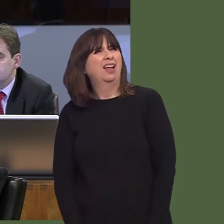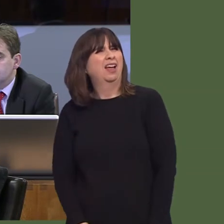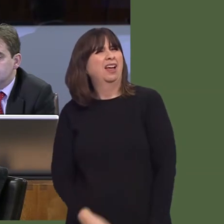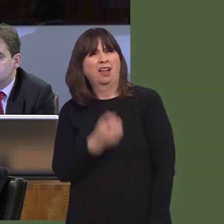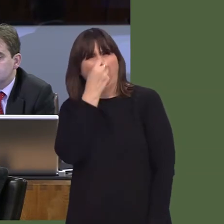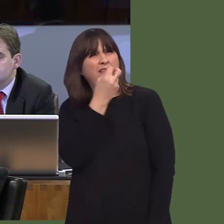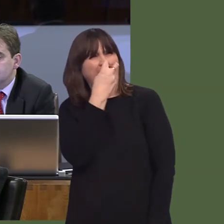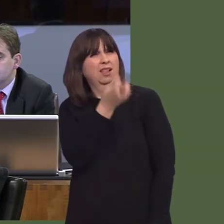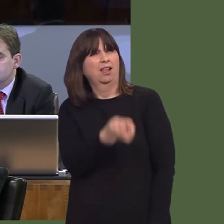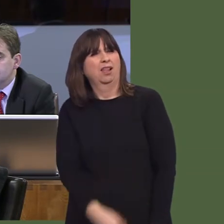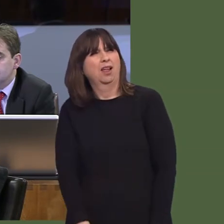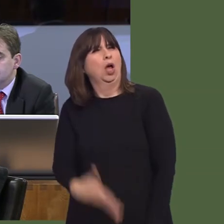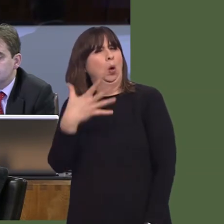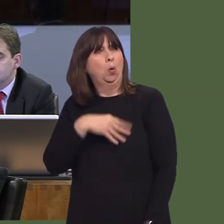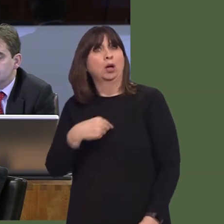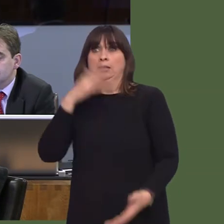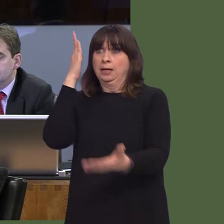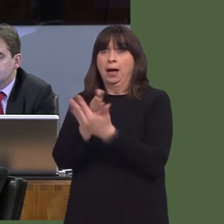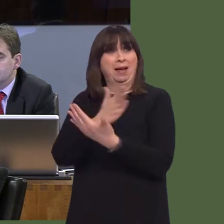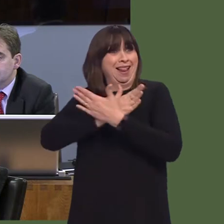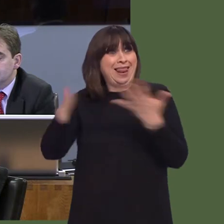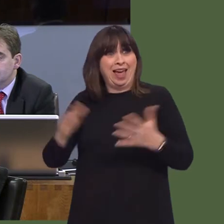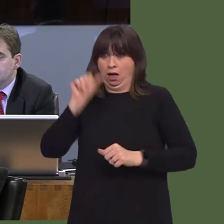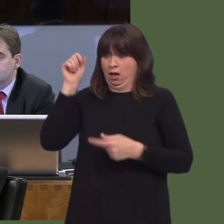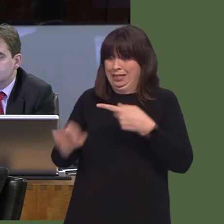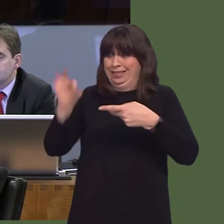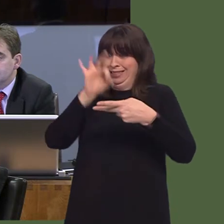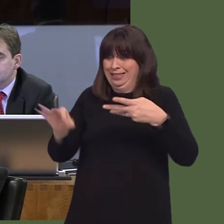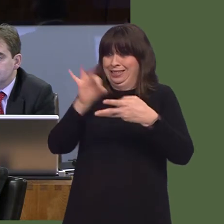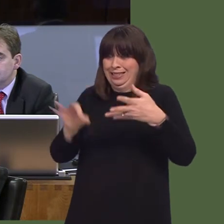Will you therefore encourage your Government to revisit the recommendations of the 2010